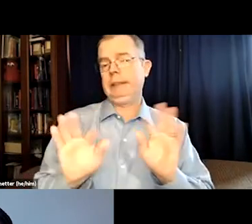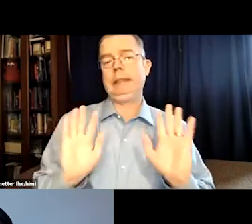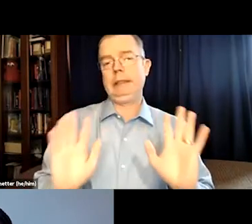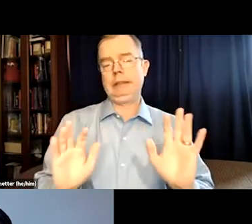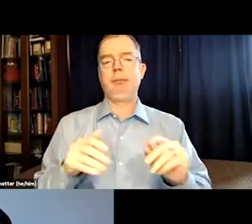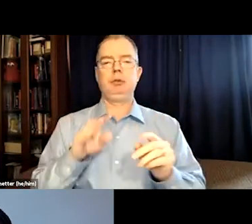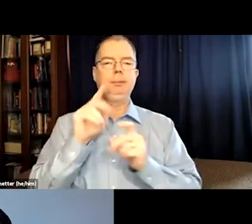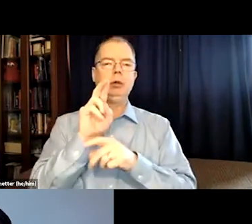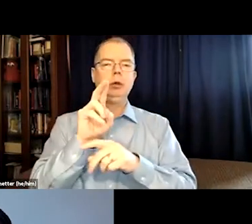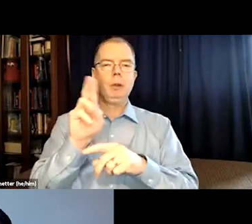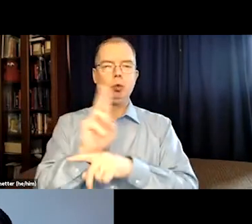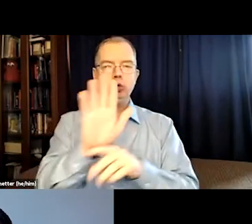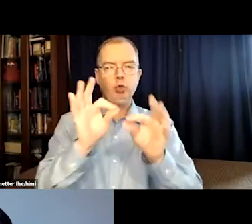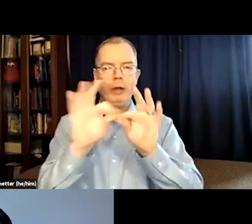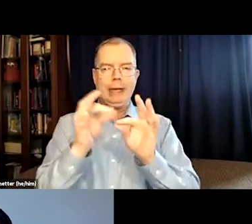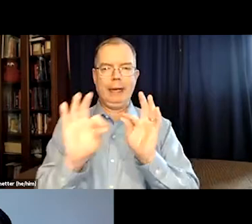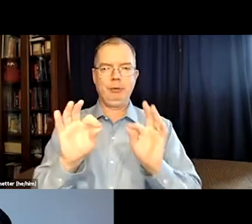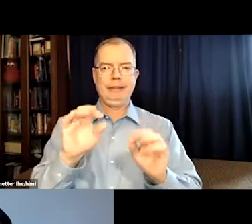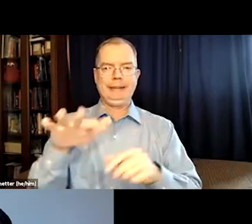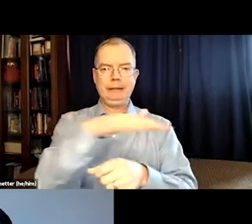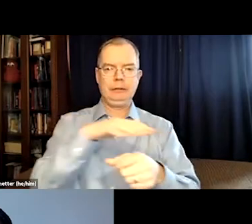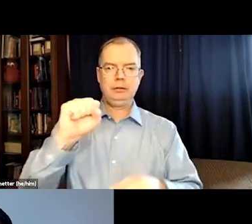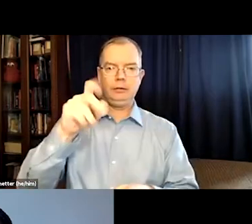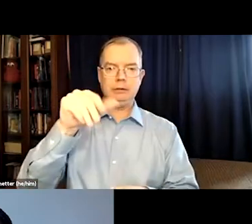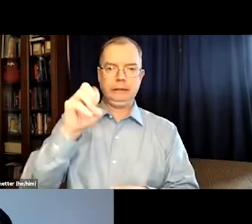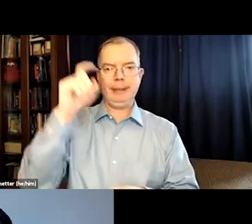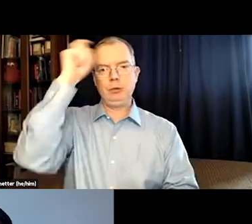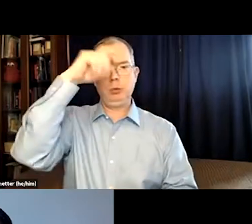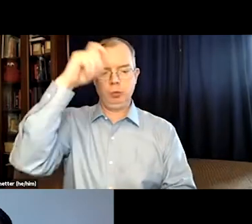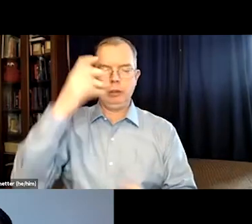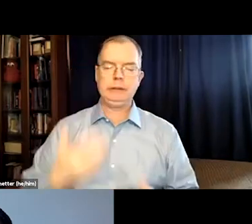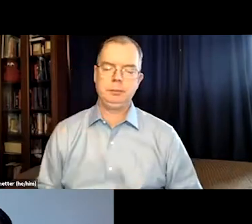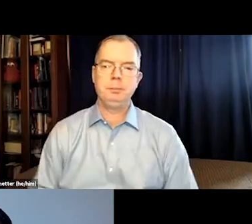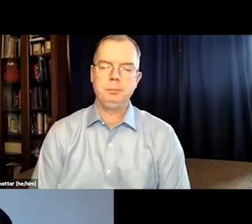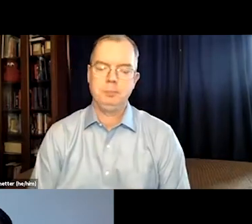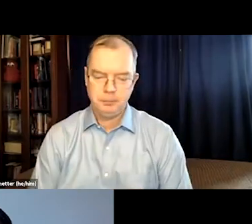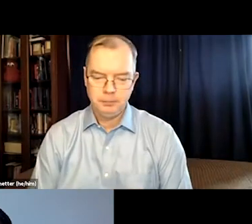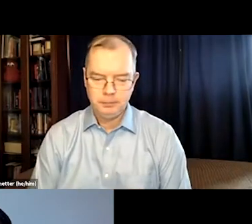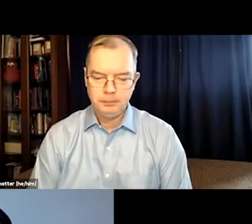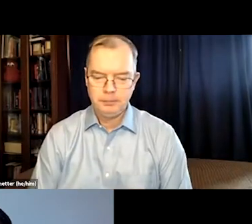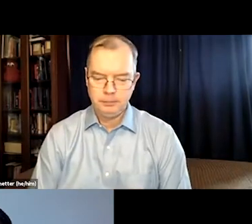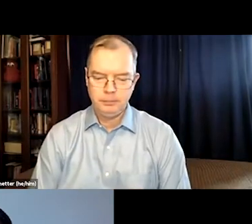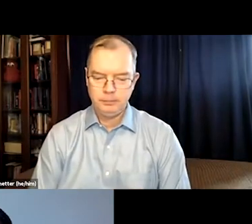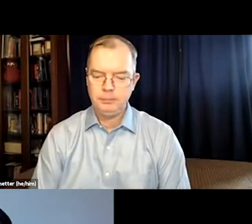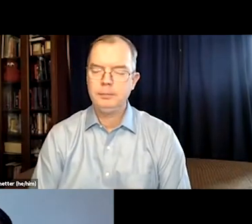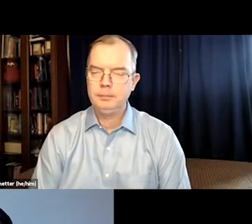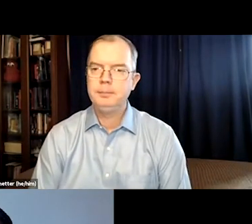then maybe it's not necessary to caption it. Use your best judgment and use your captioning space wisely.